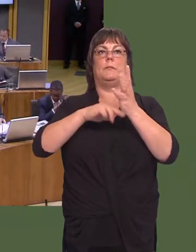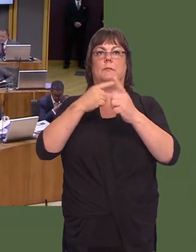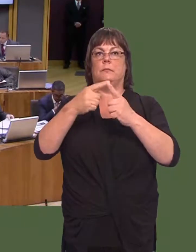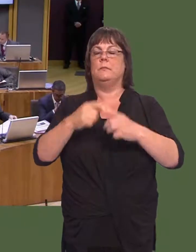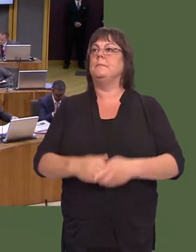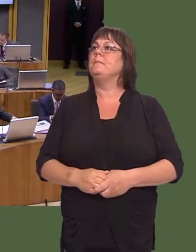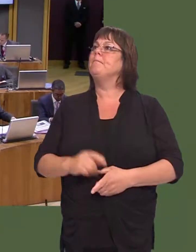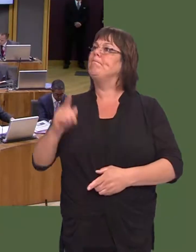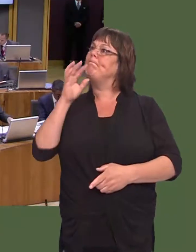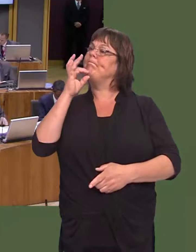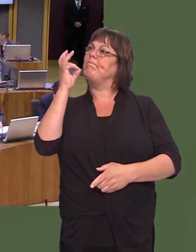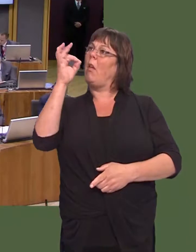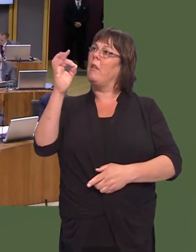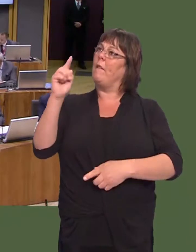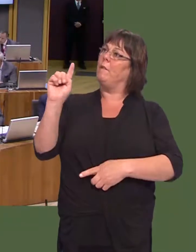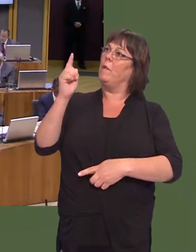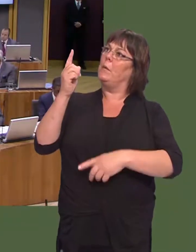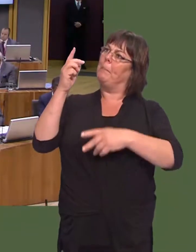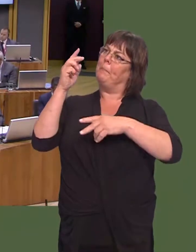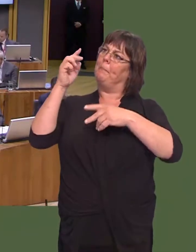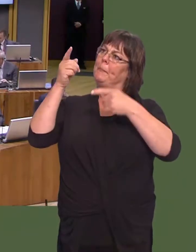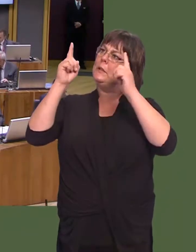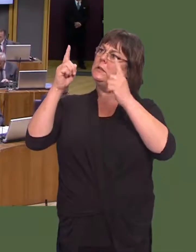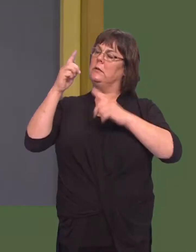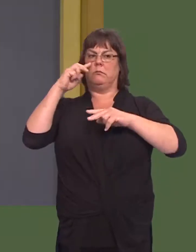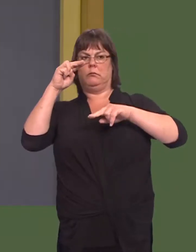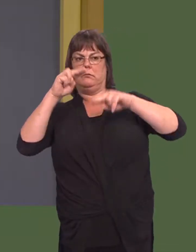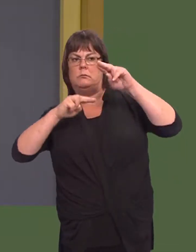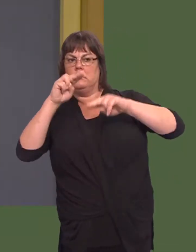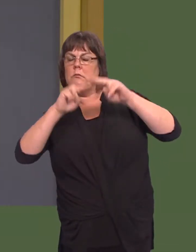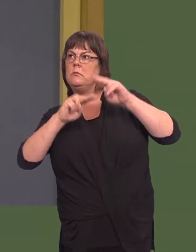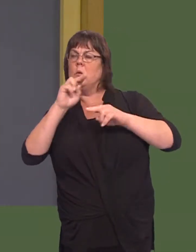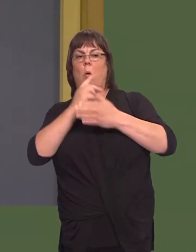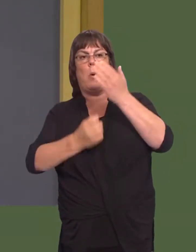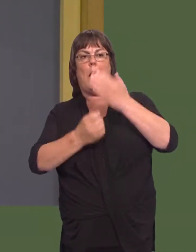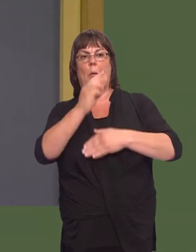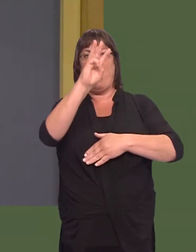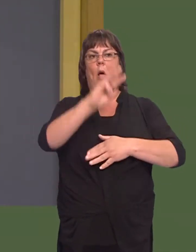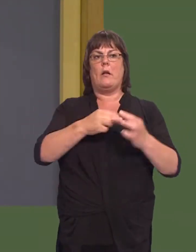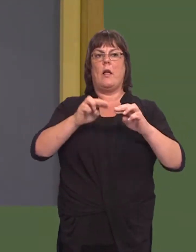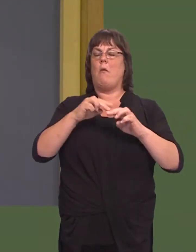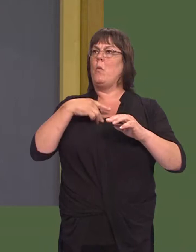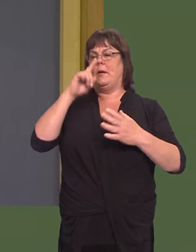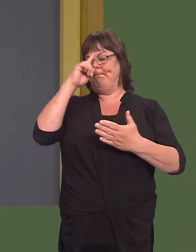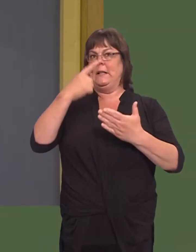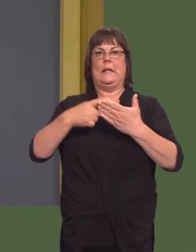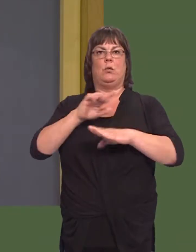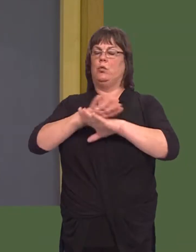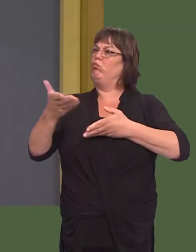Beth yw asesiad y Prif Weinidog o effeithiau dim cytundeb fasnach ‚'r UE ar Gymru?